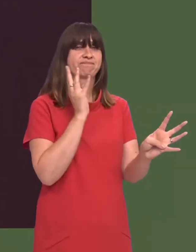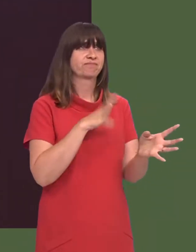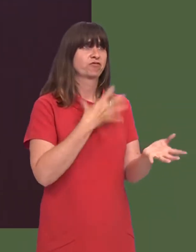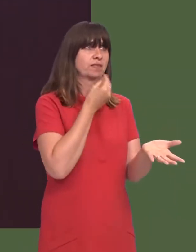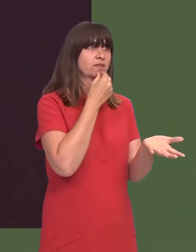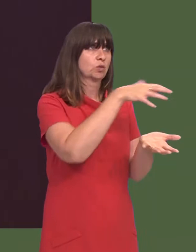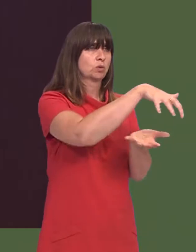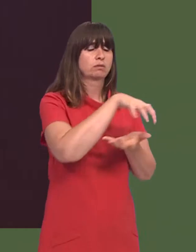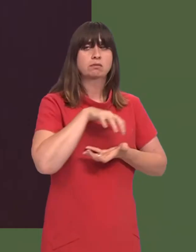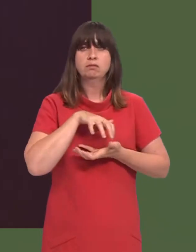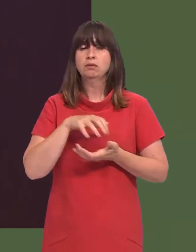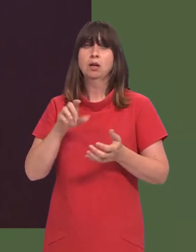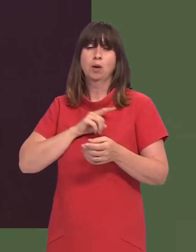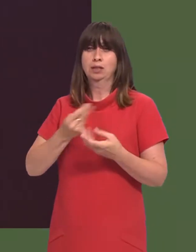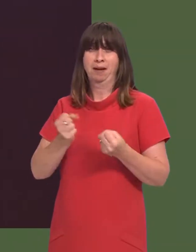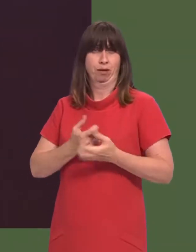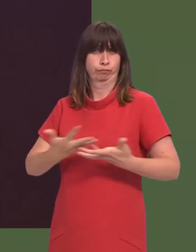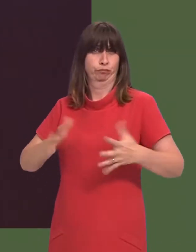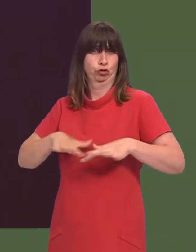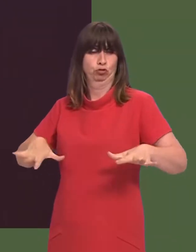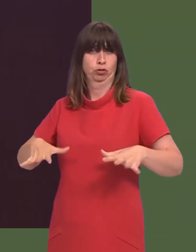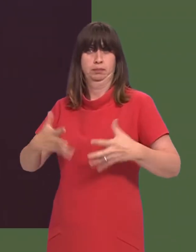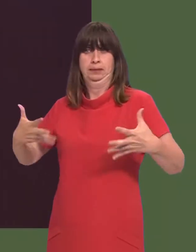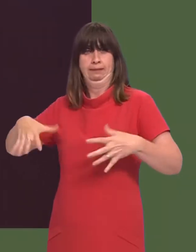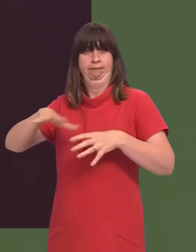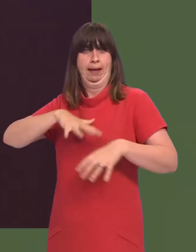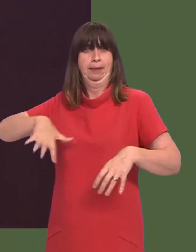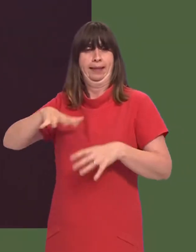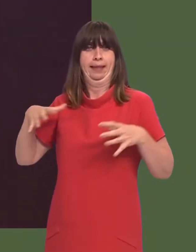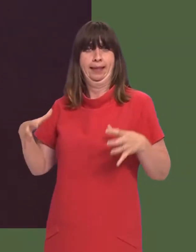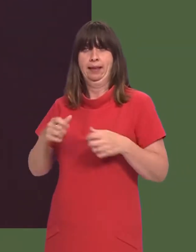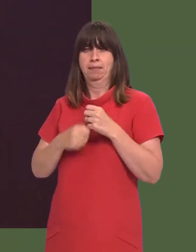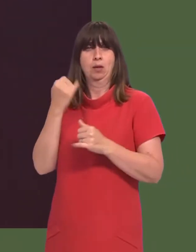Vikki Howells: This is especially a problem within larger families and is exacerbated